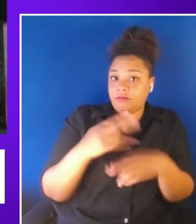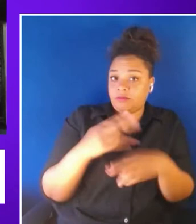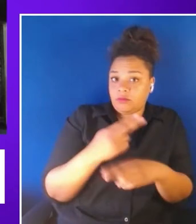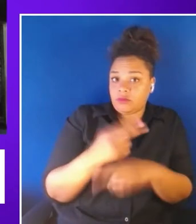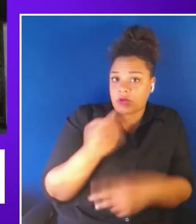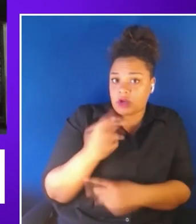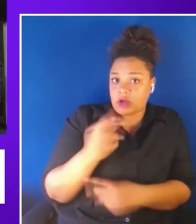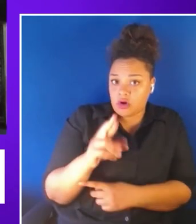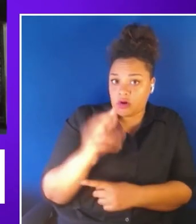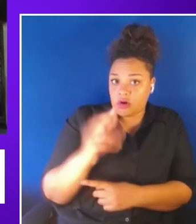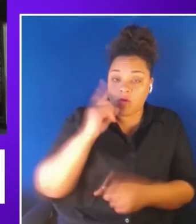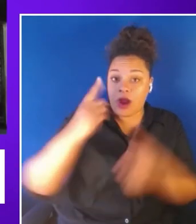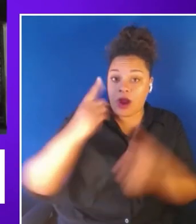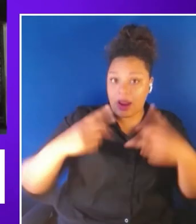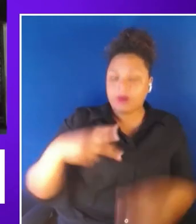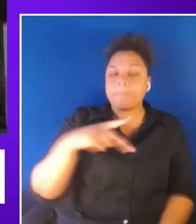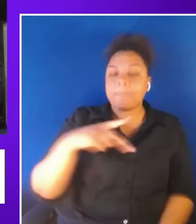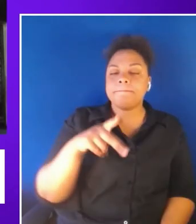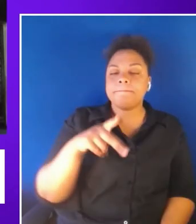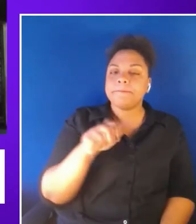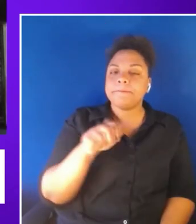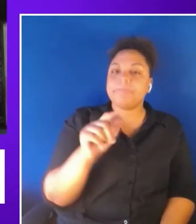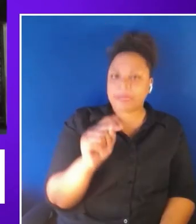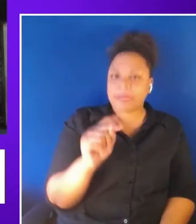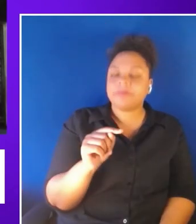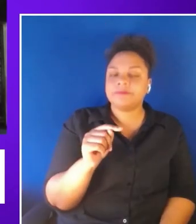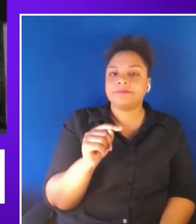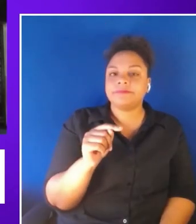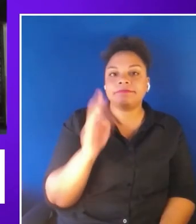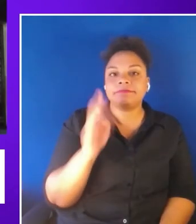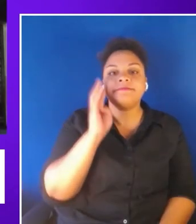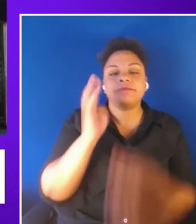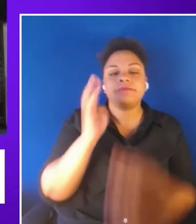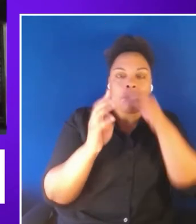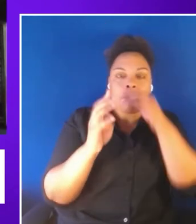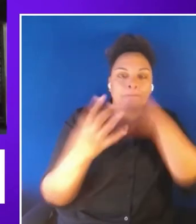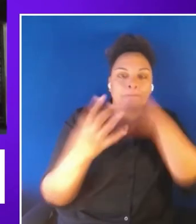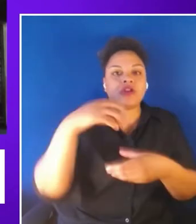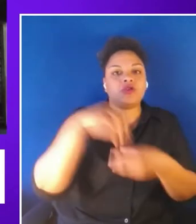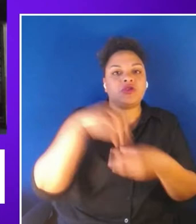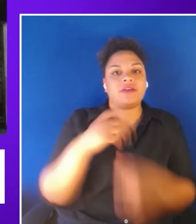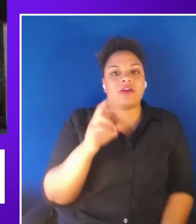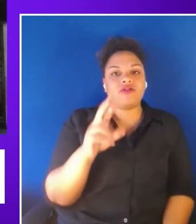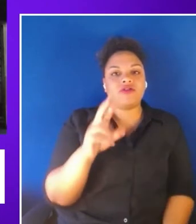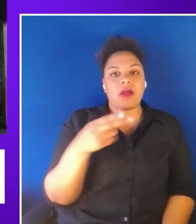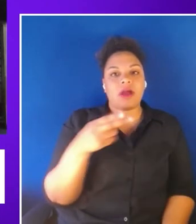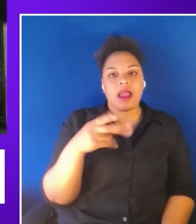developed the inclusive XR and hybrid work tool kit to help employers better understand